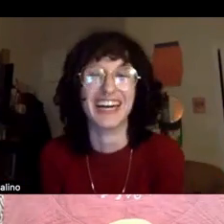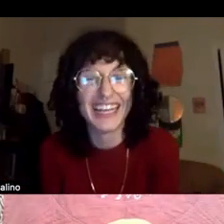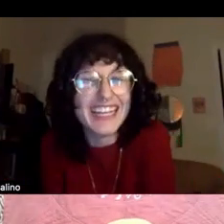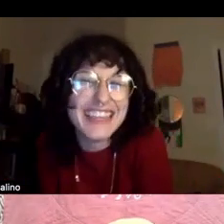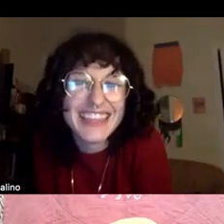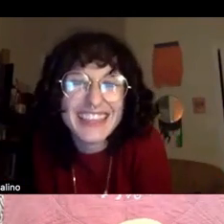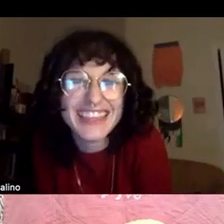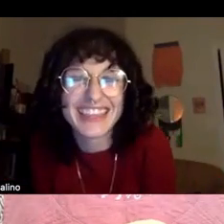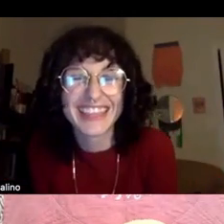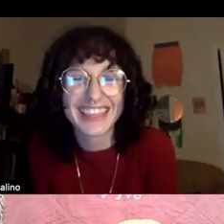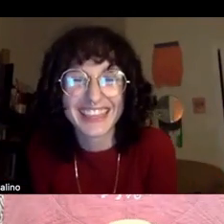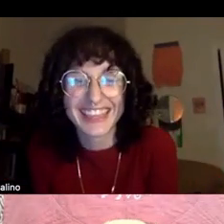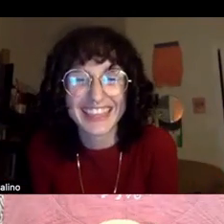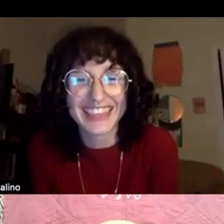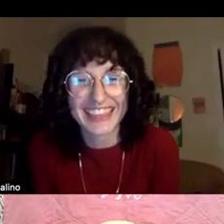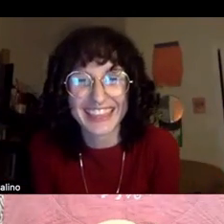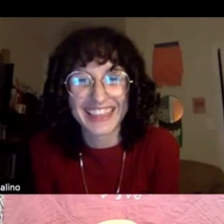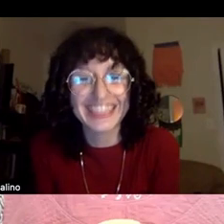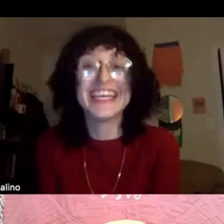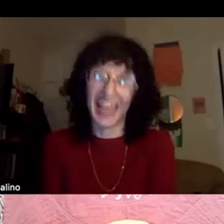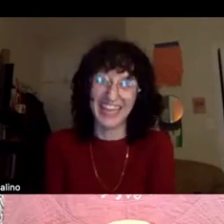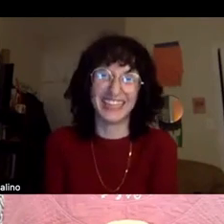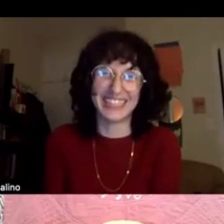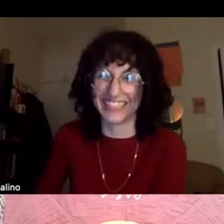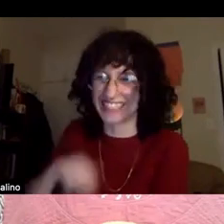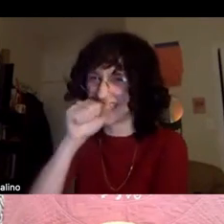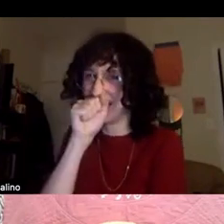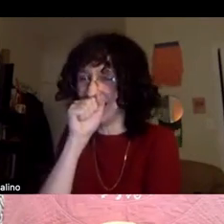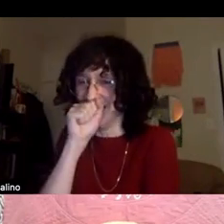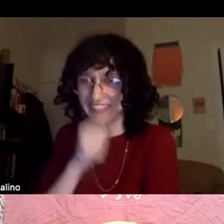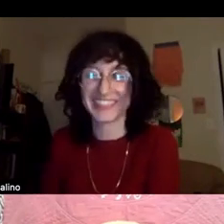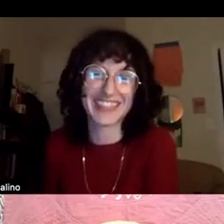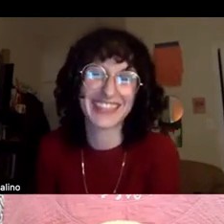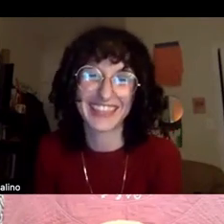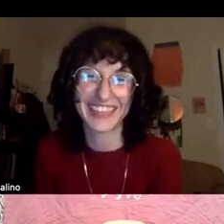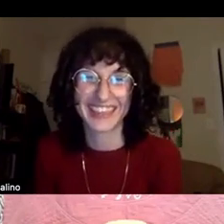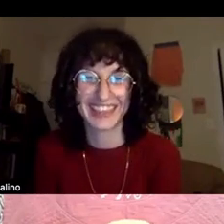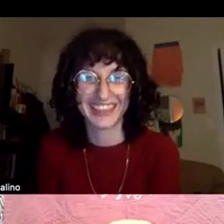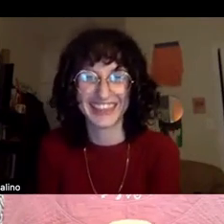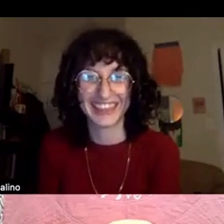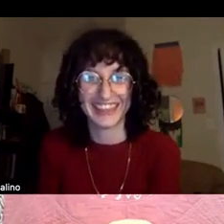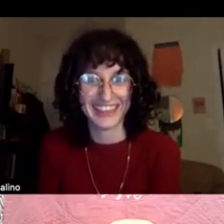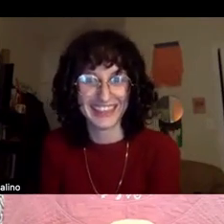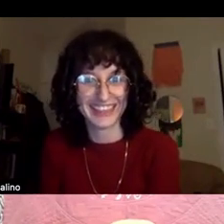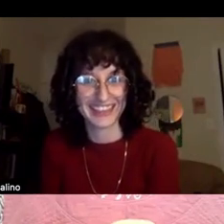Sarah-Tai: I will Photoshop Harmeet in, and by Photoshop I mean whatever I can do. Okay.